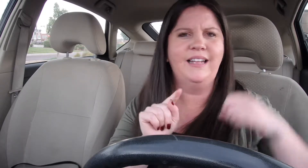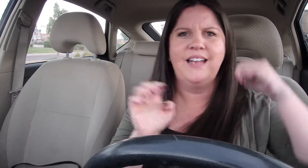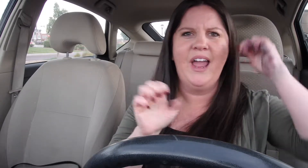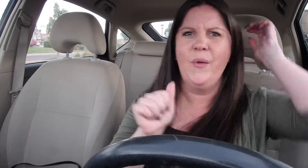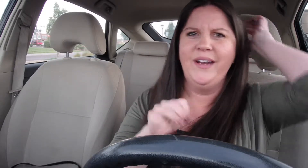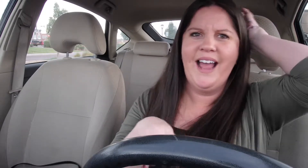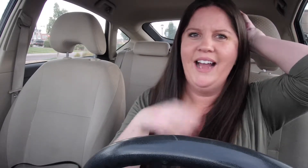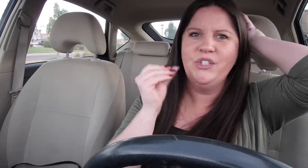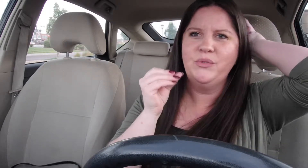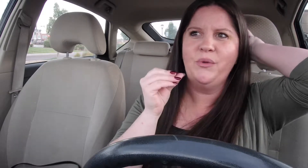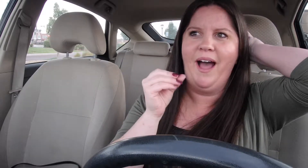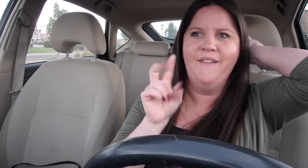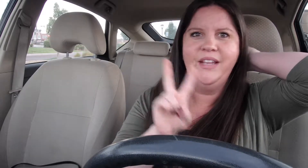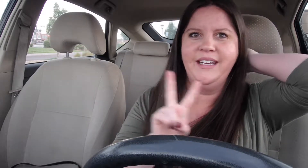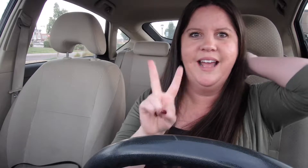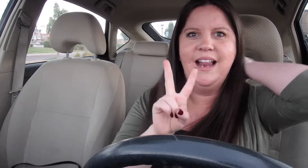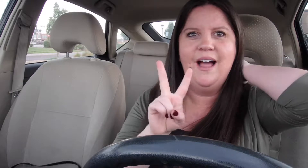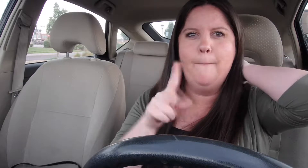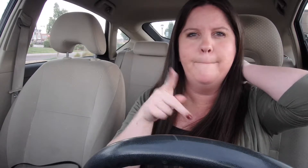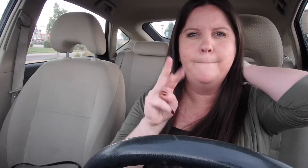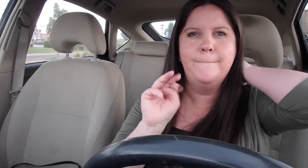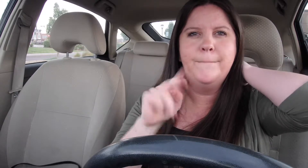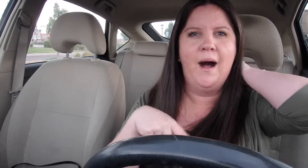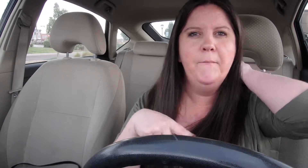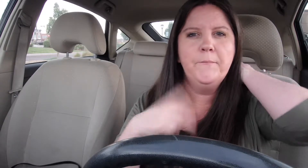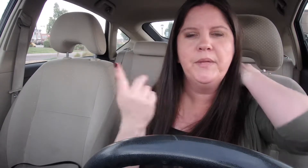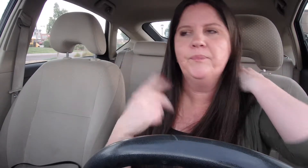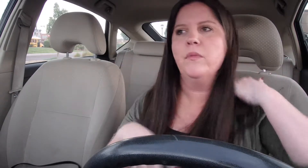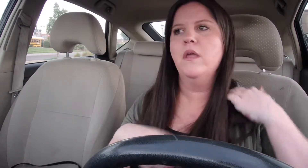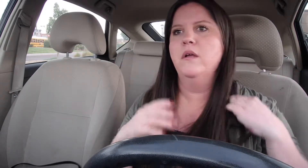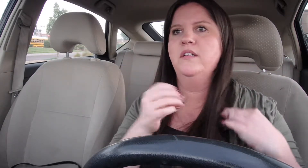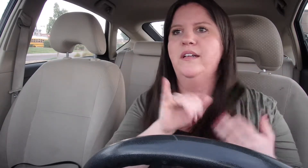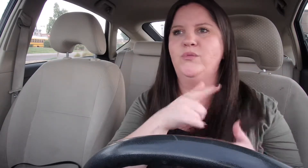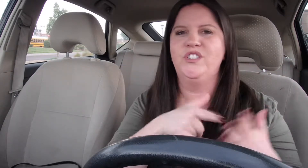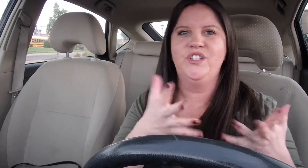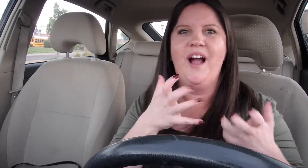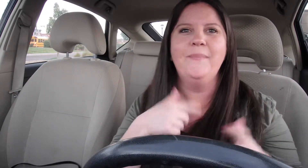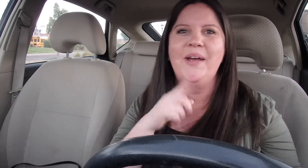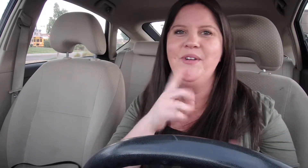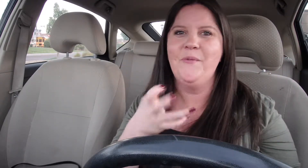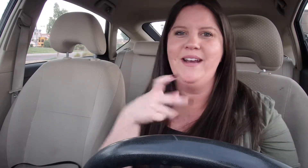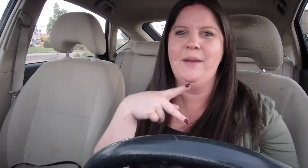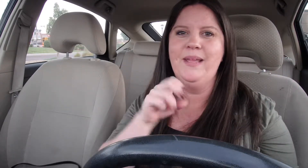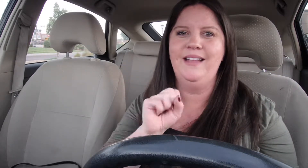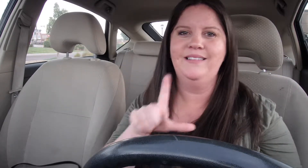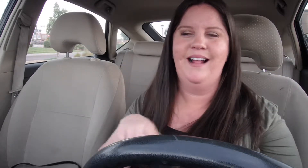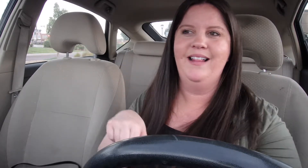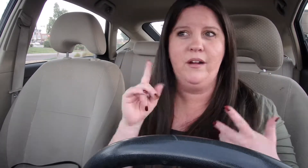Latte with extra vanilla pump That's what she got I really wanted PSL